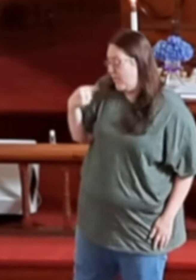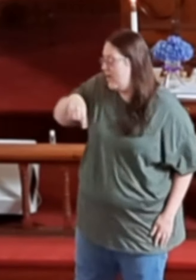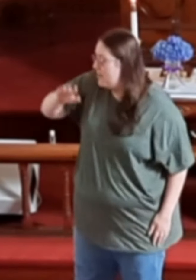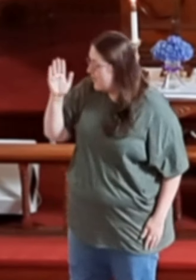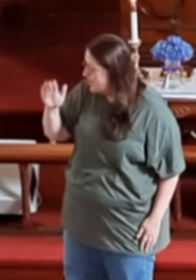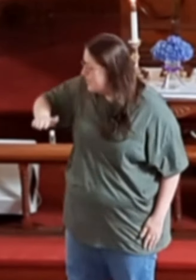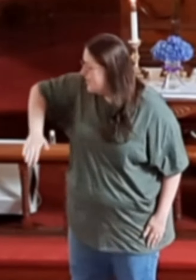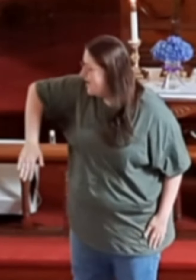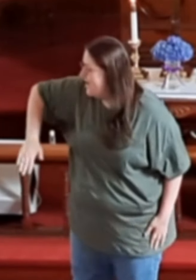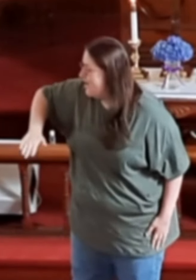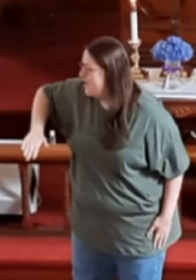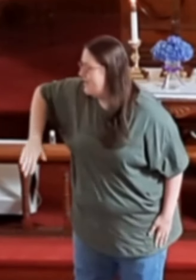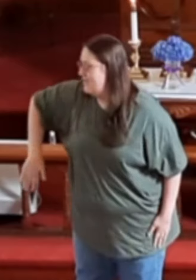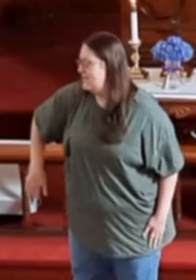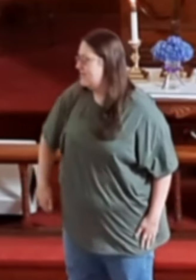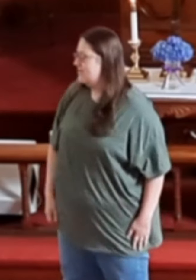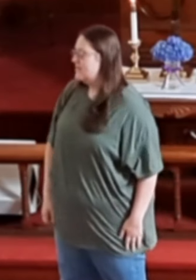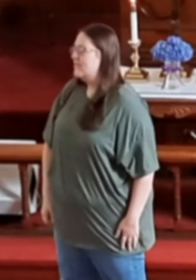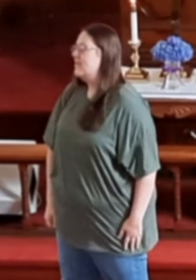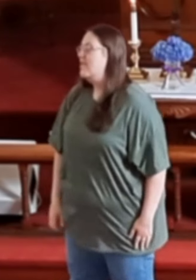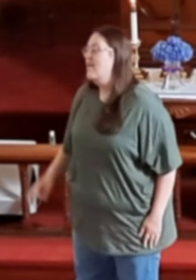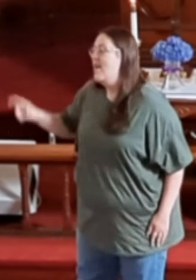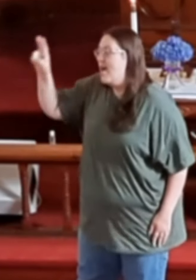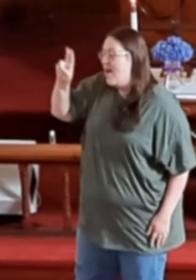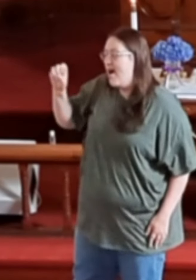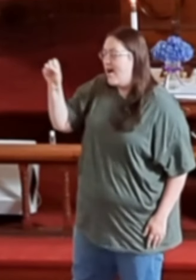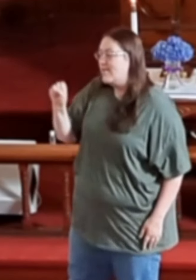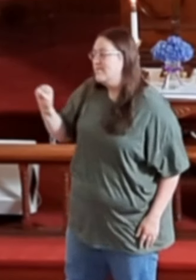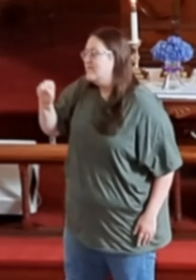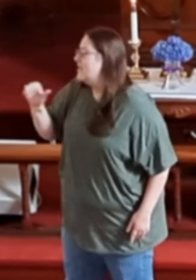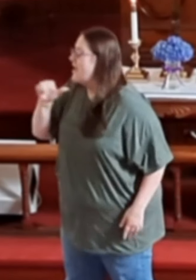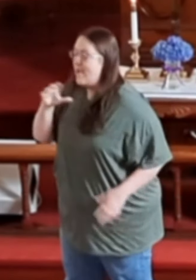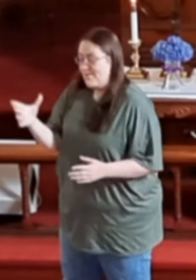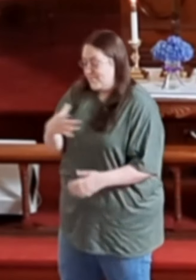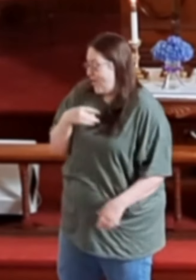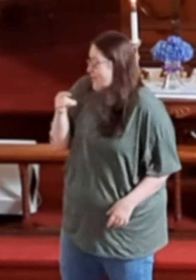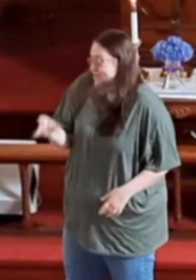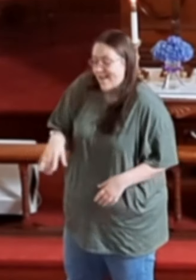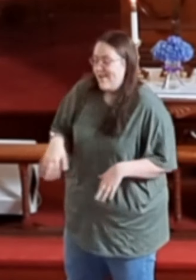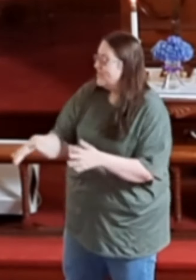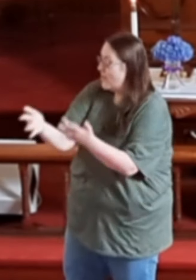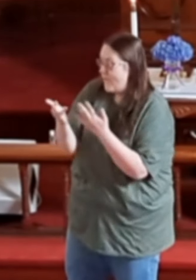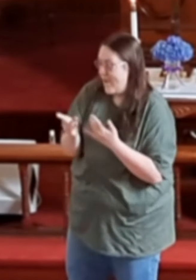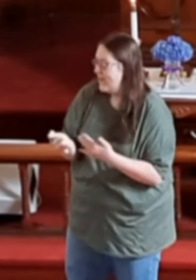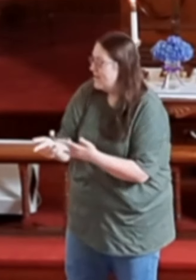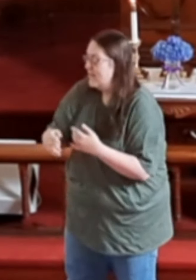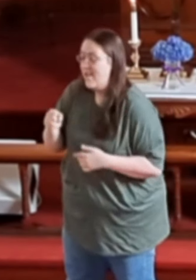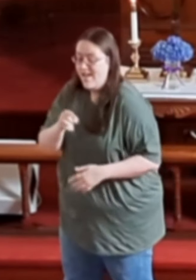Dad, we'll be late And Uncle Sam don't like to wait